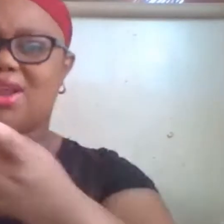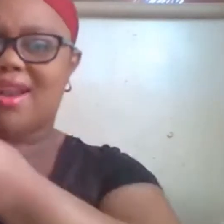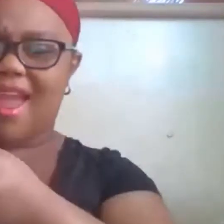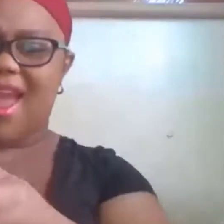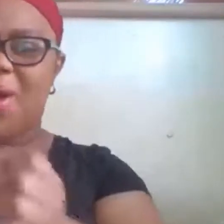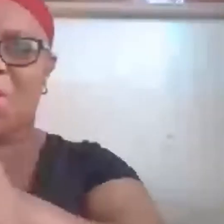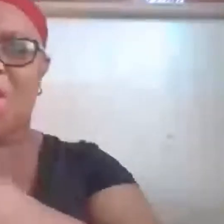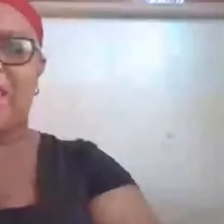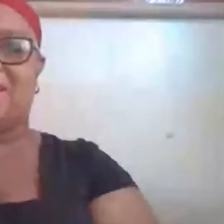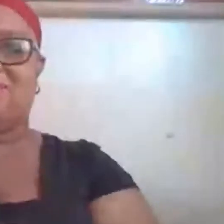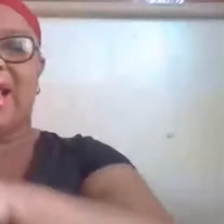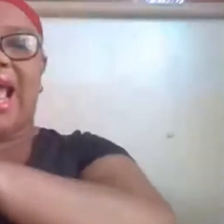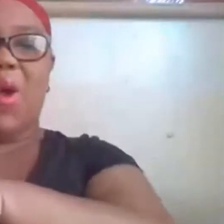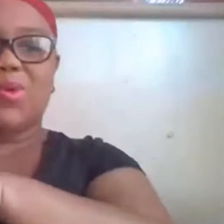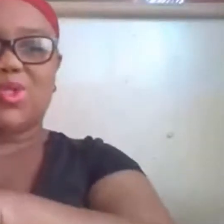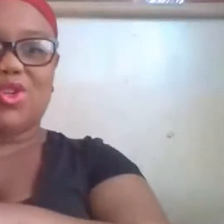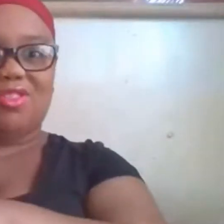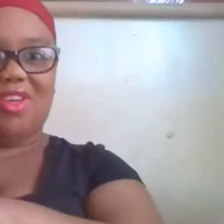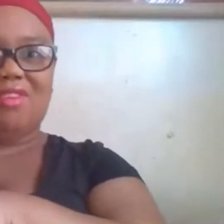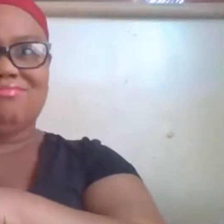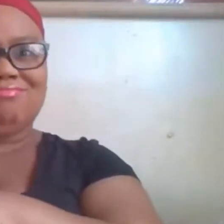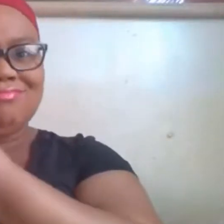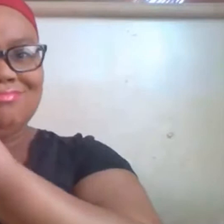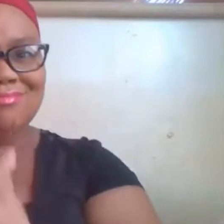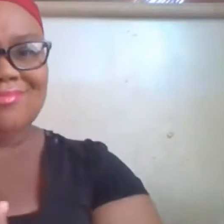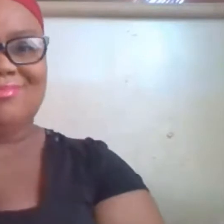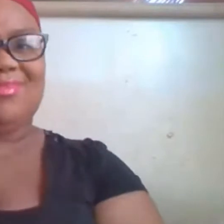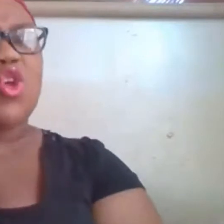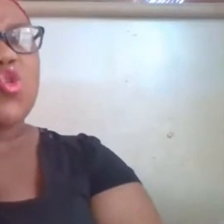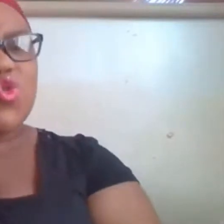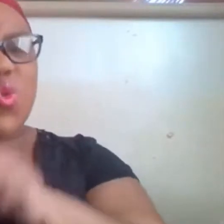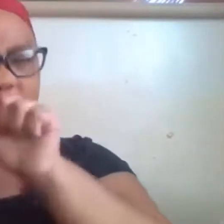curious about what dvrs was and I wanted to get connected there with a counselor